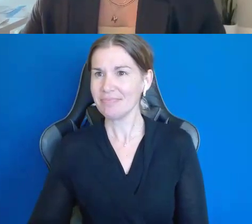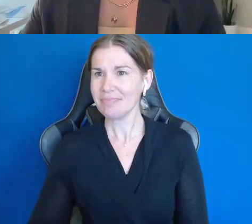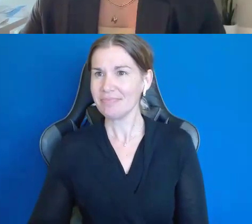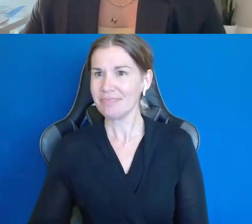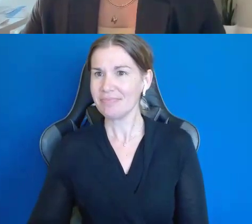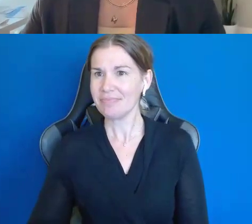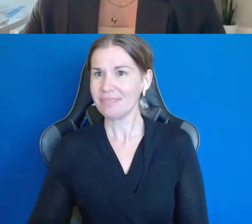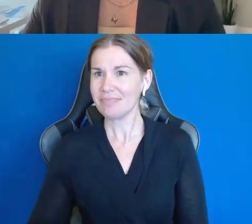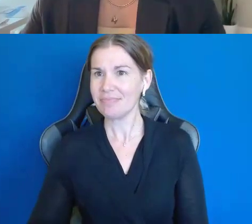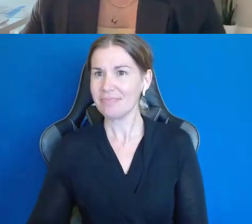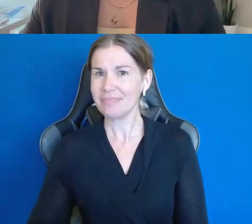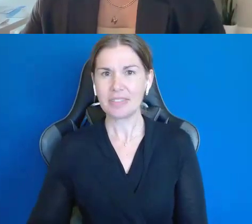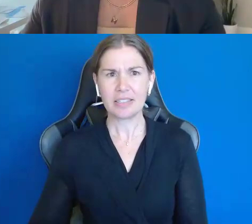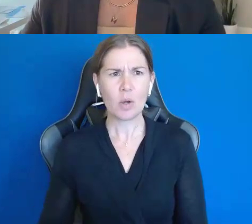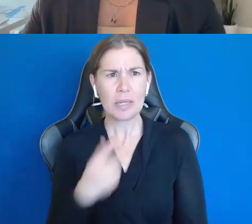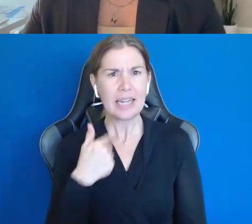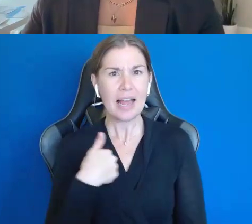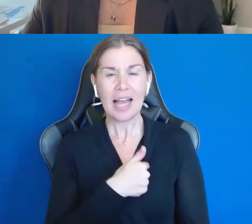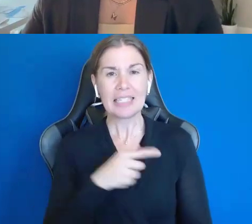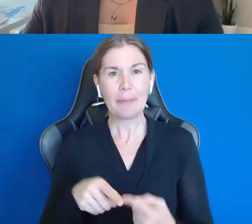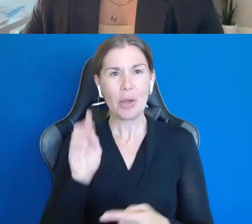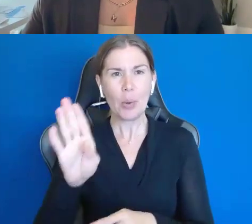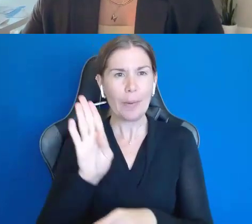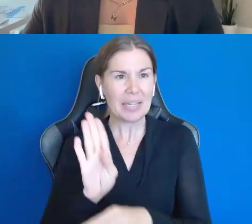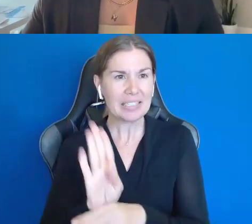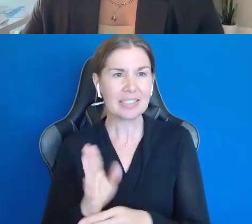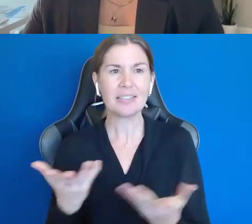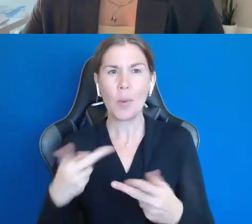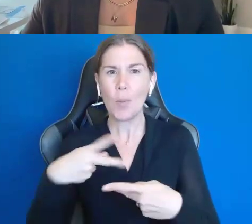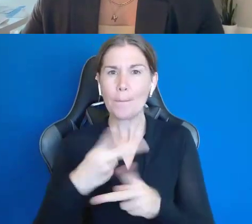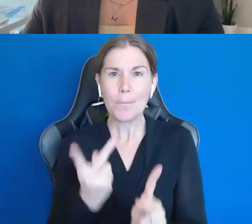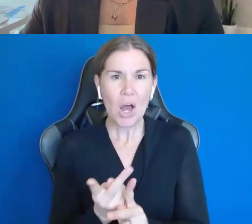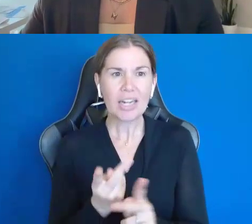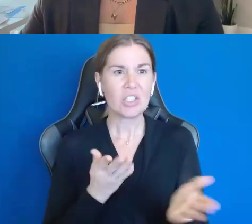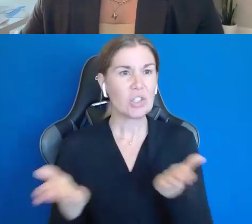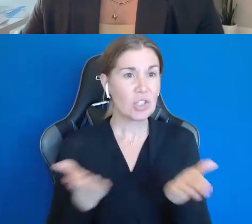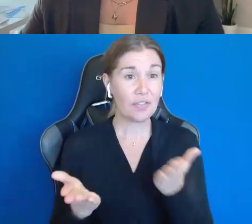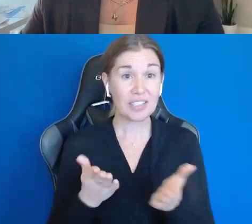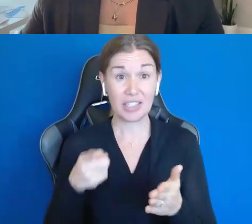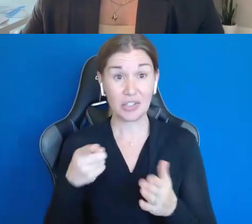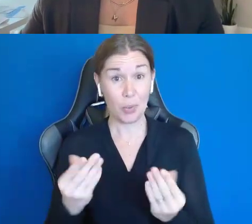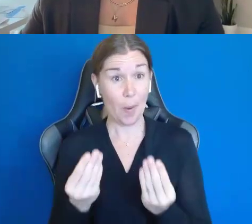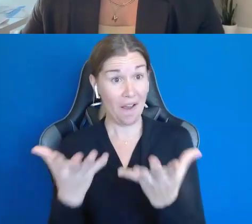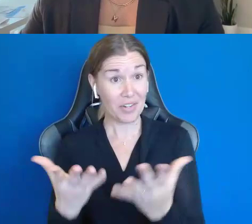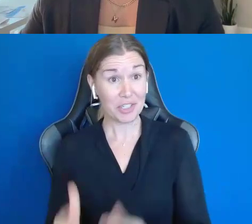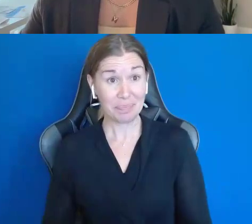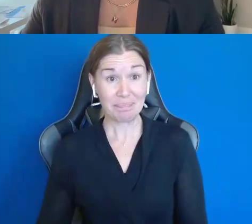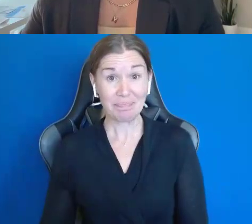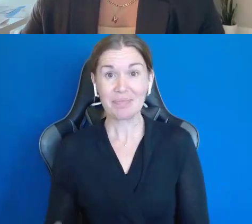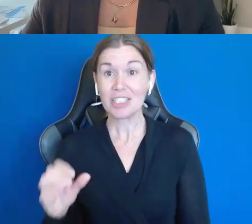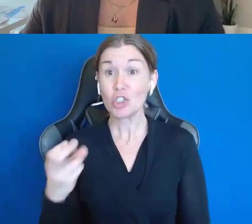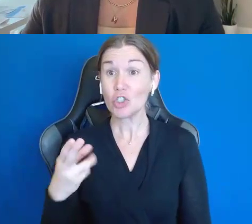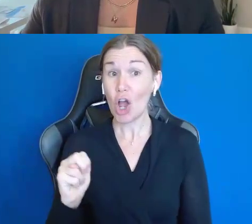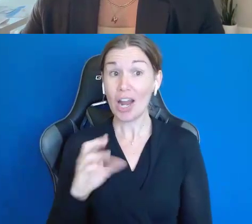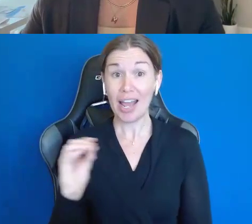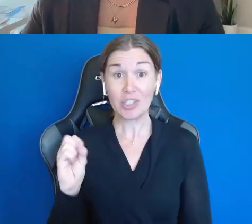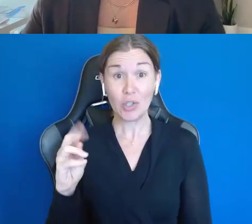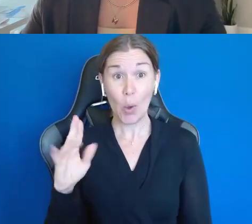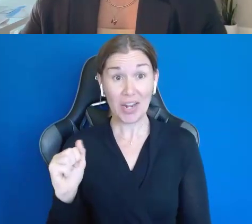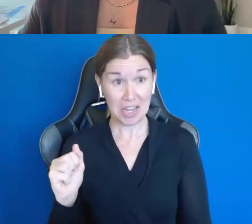us about your business offer. Shawn and Sonia, do you want to go first?